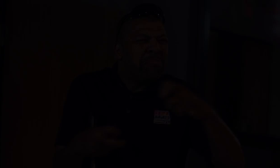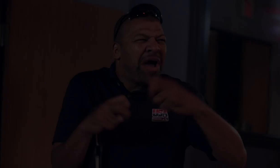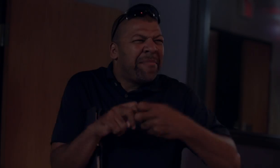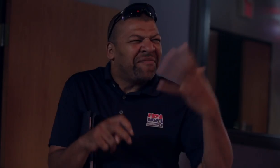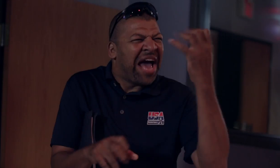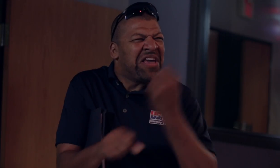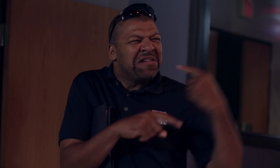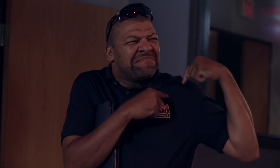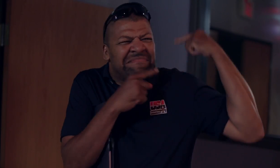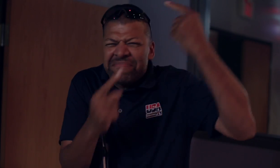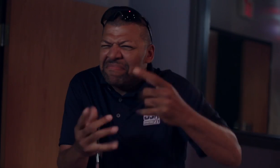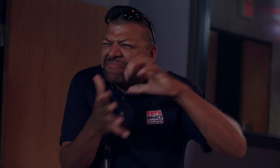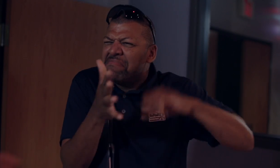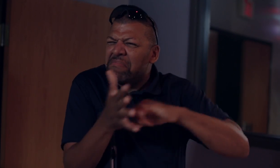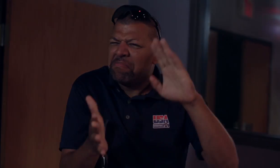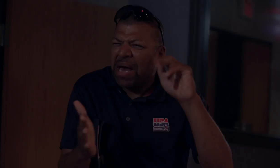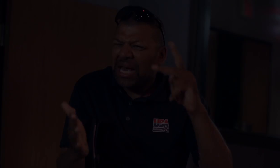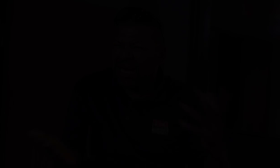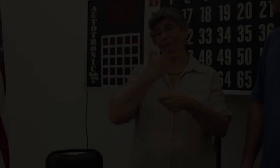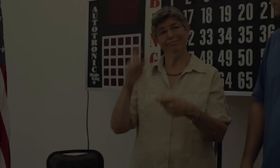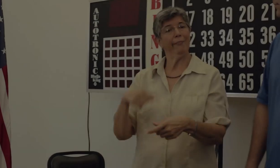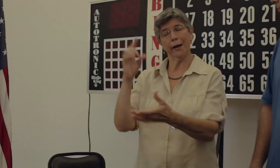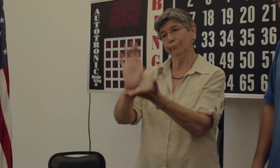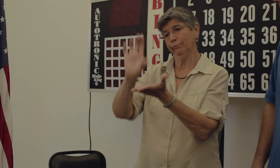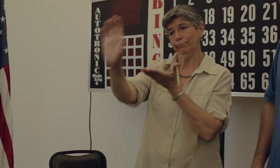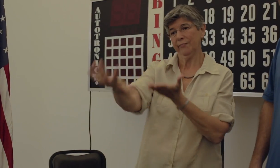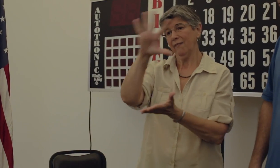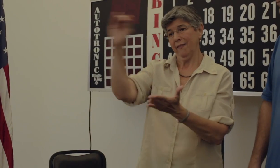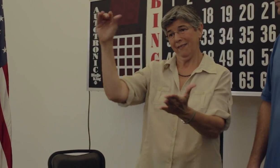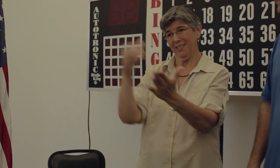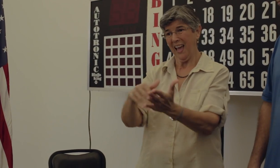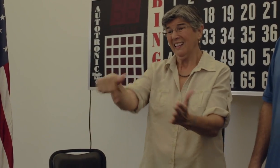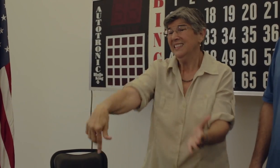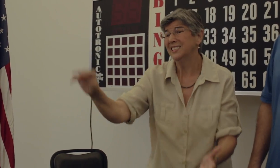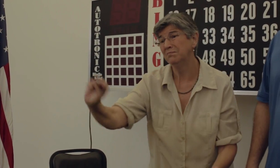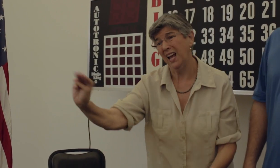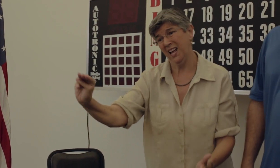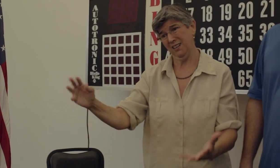But we've had no problems with the bank for the last five years. We must pay all of the $50,000 by this Monday.